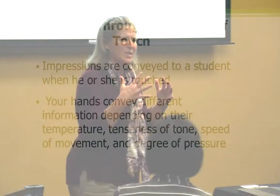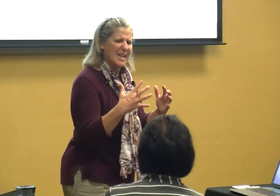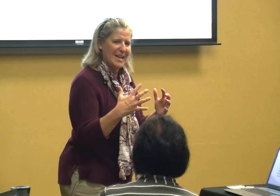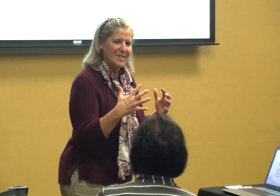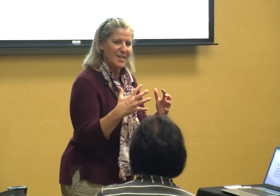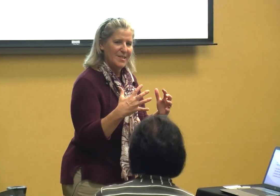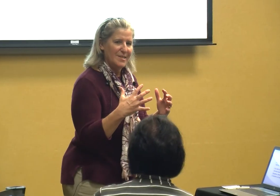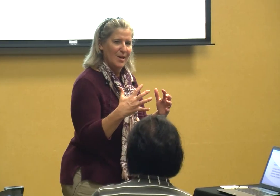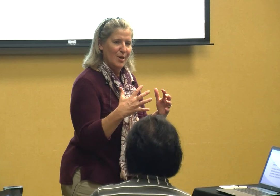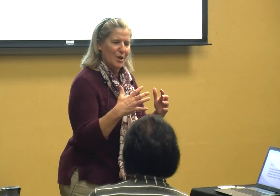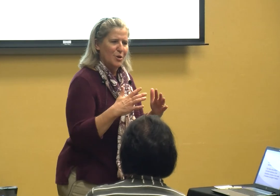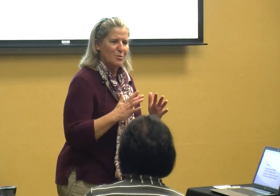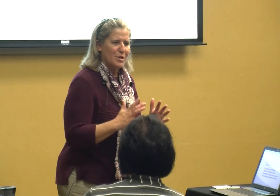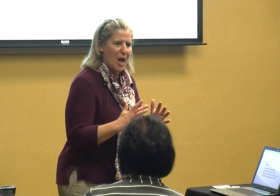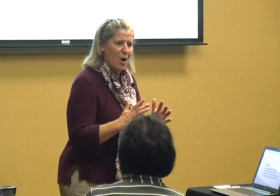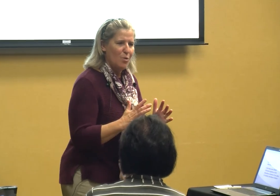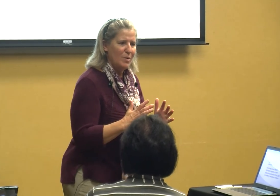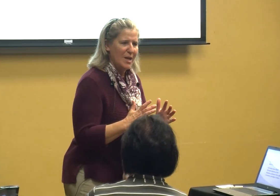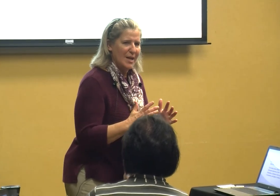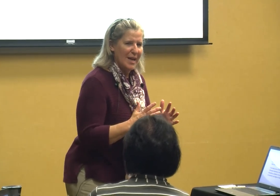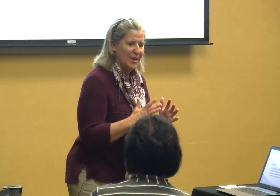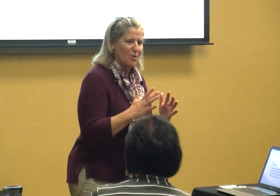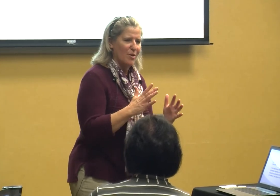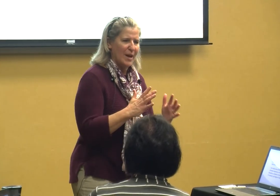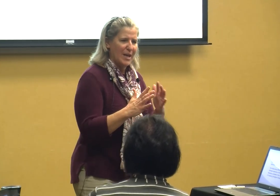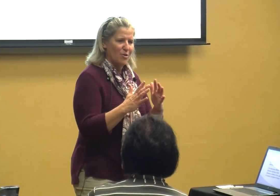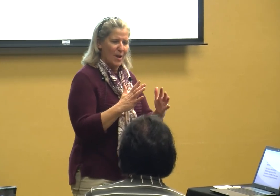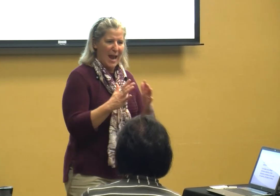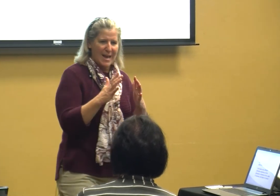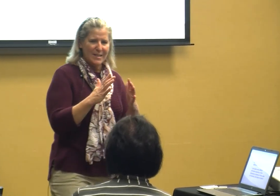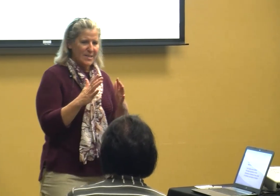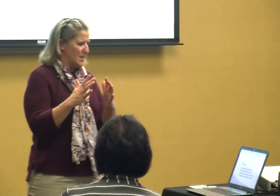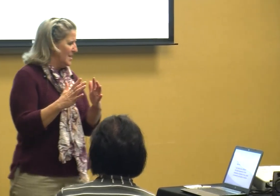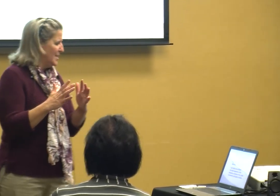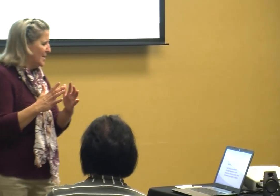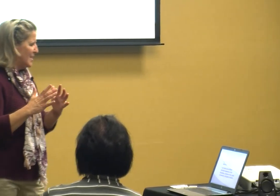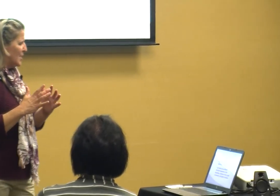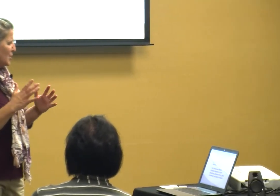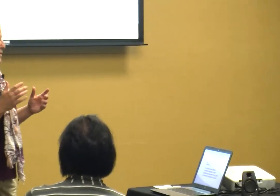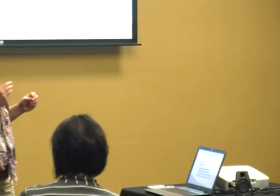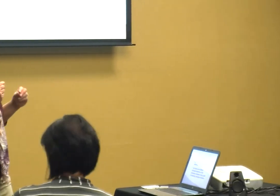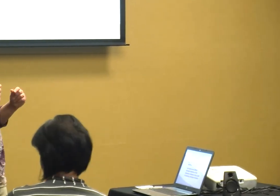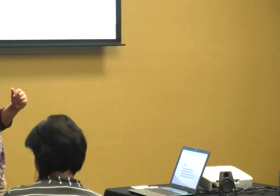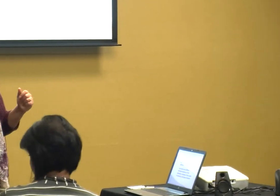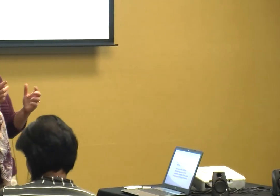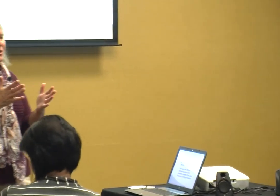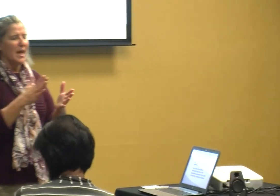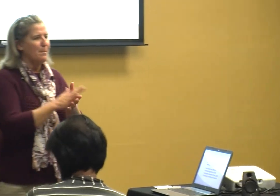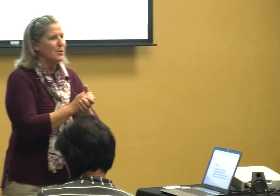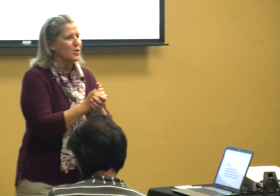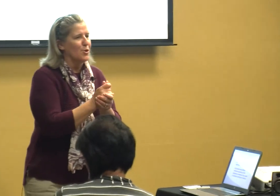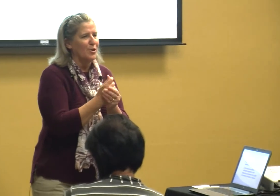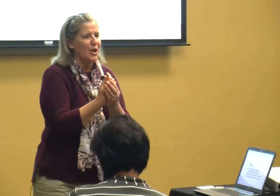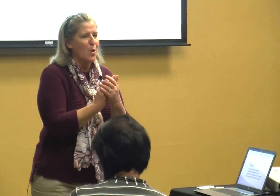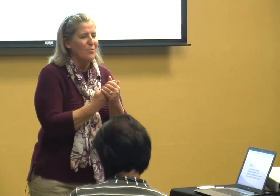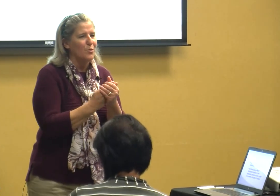tenseness your tone in your in your hands you need to think about your temperature you know if you're